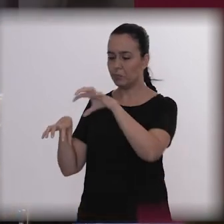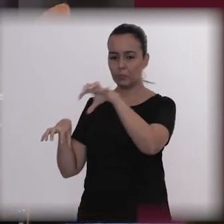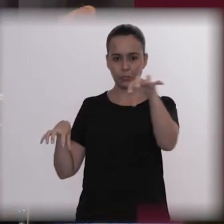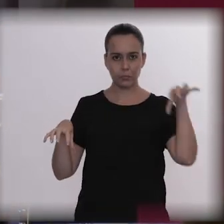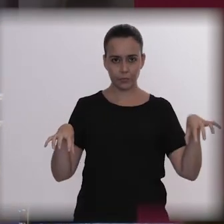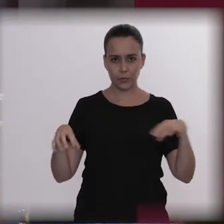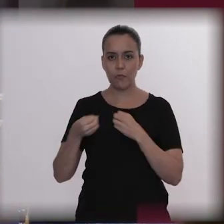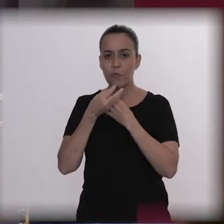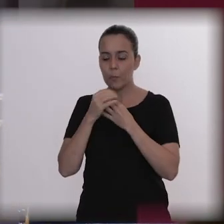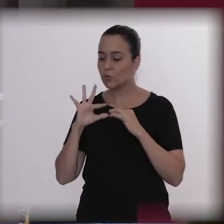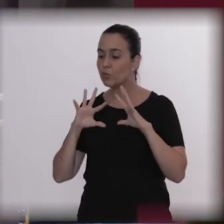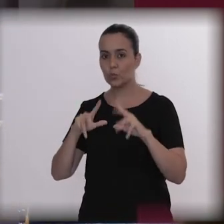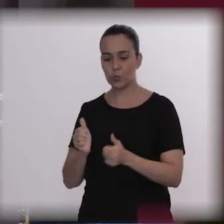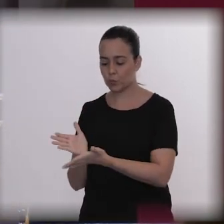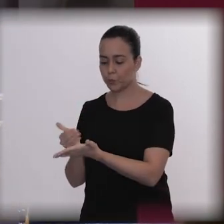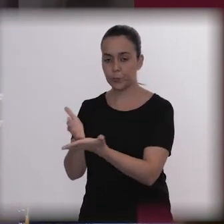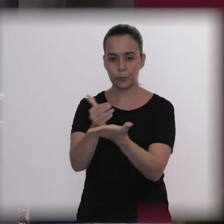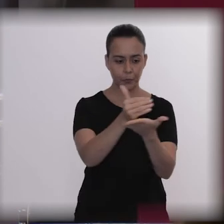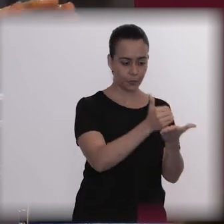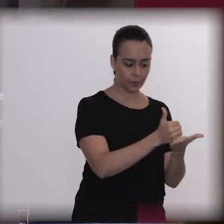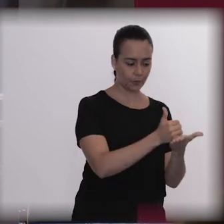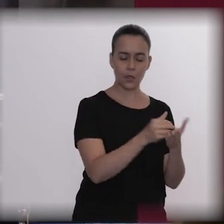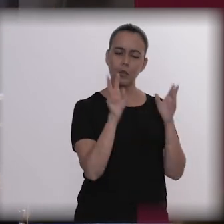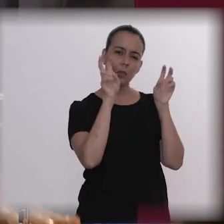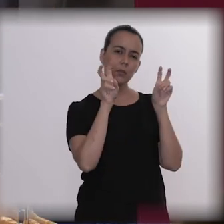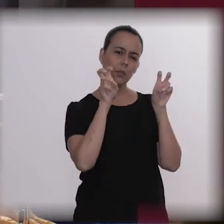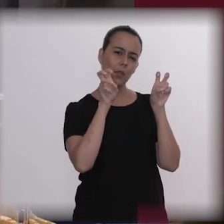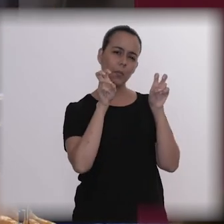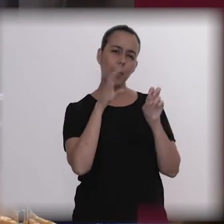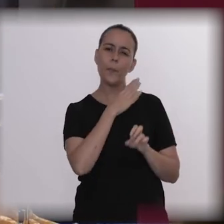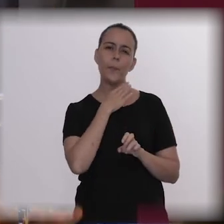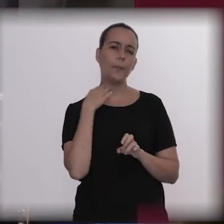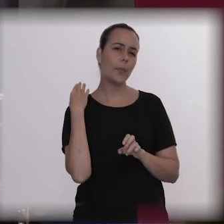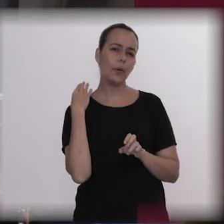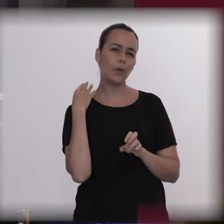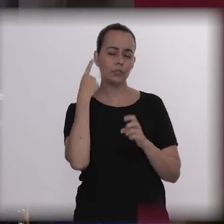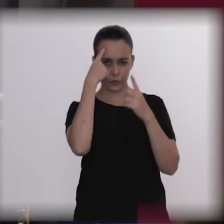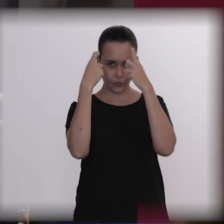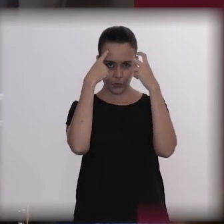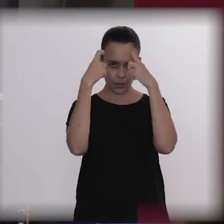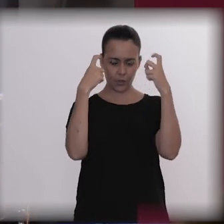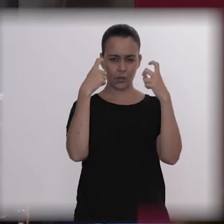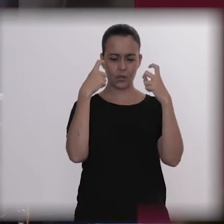and when the death data caused by violence was put together, it was surprising for all